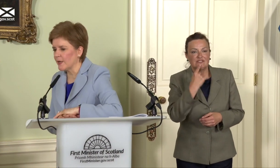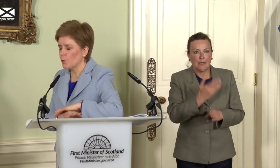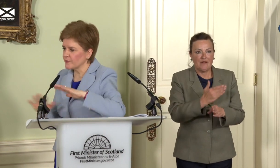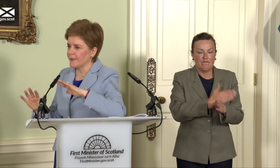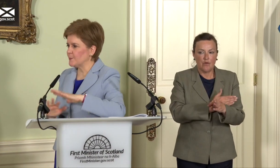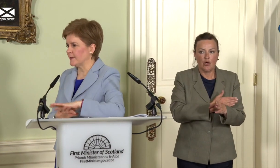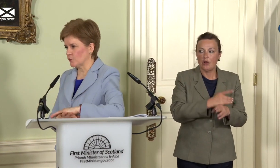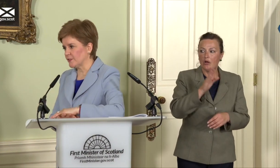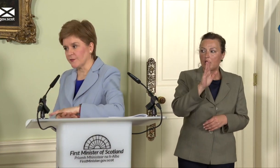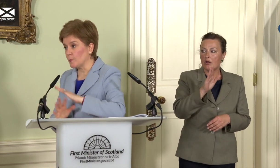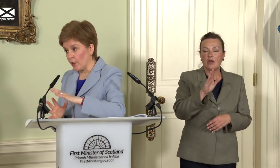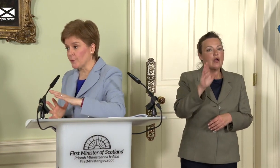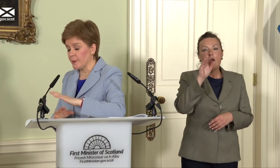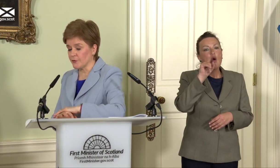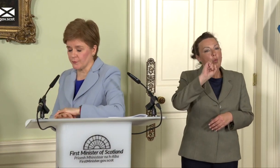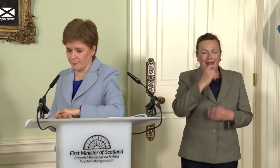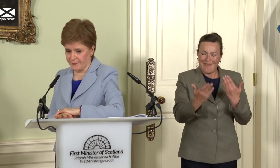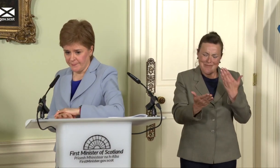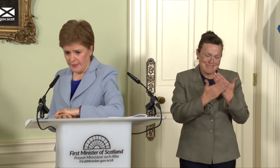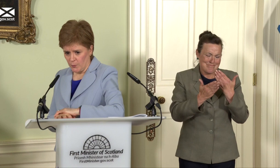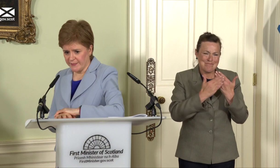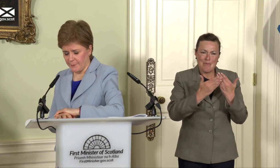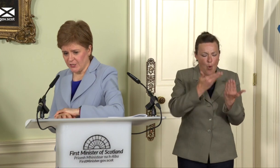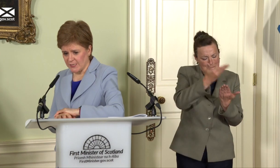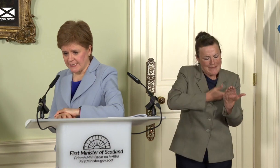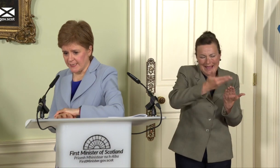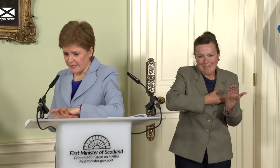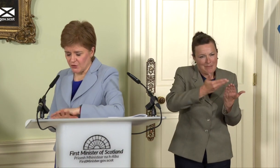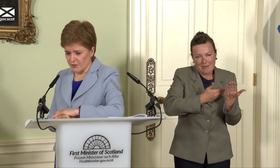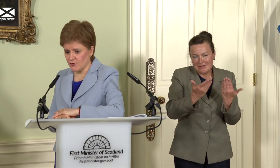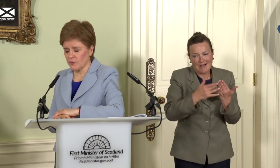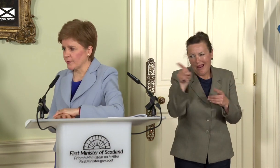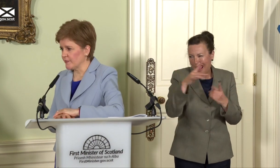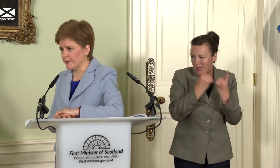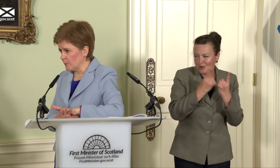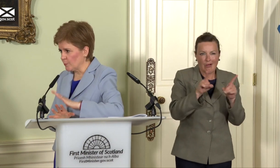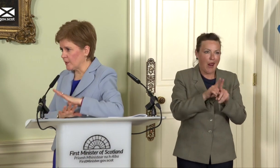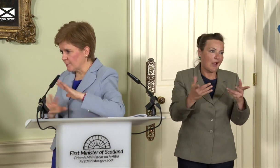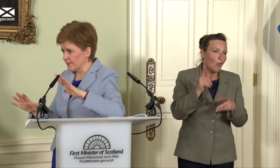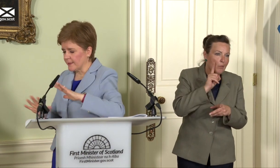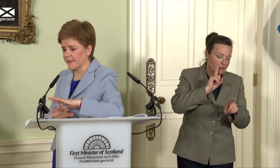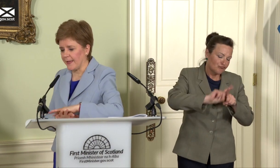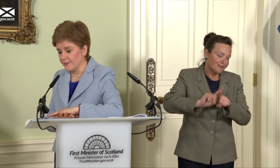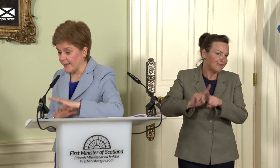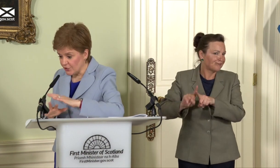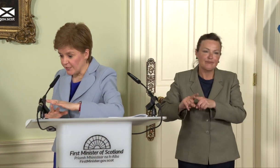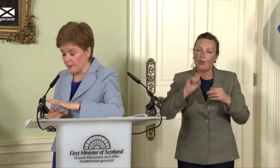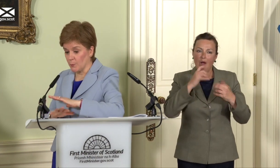wasn’t meant to be exhaustive. There will be other papers over and above the ones I’ve mentioned today. The issues you’ve talked about certainly will be covered in the canvas – energy, and we’re